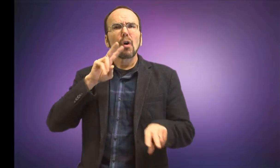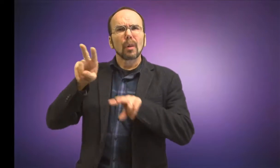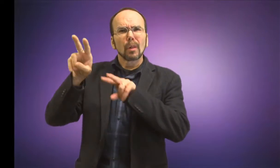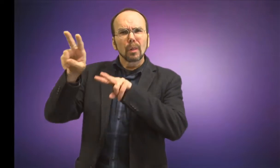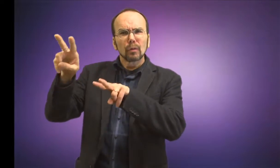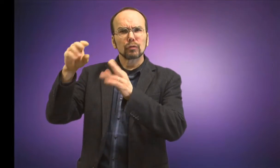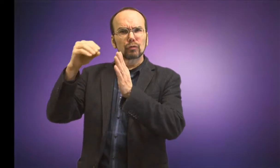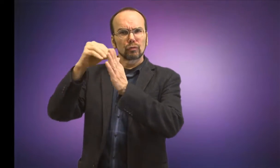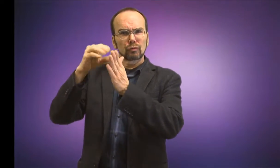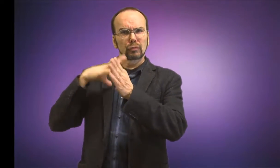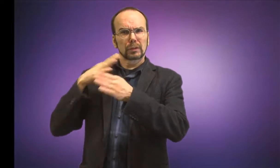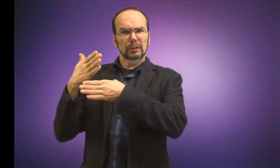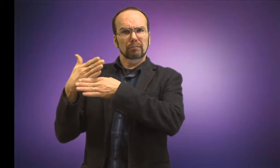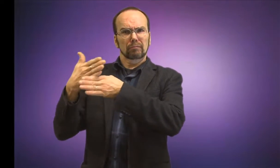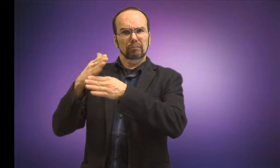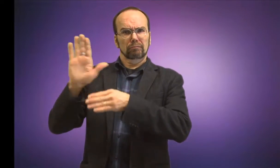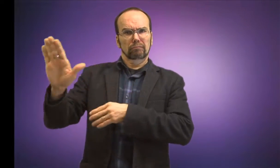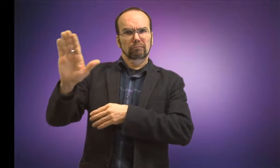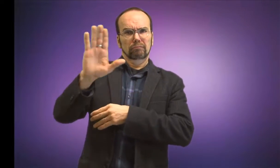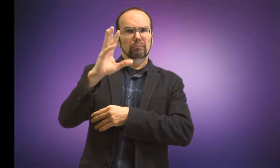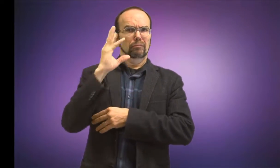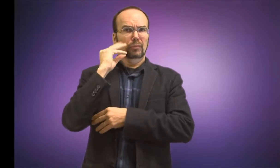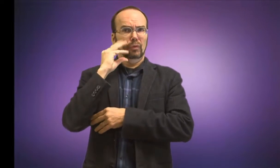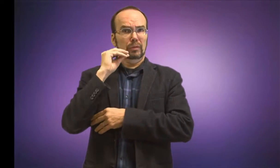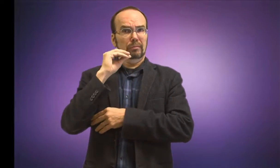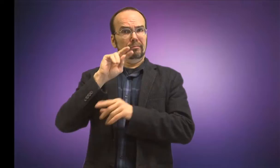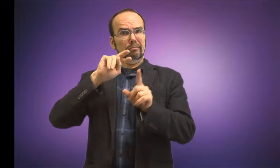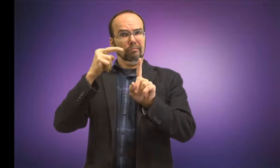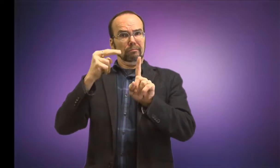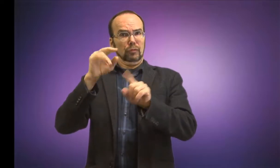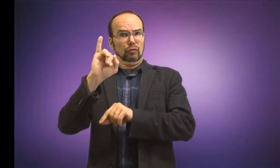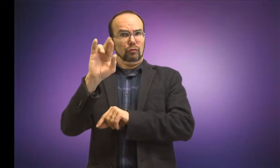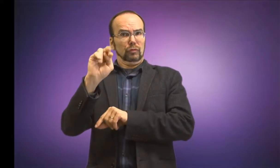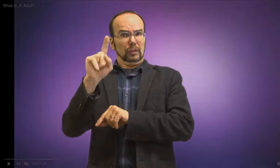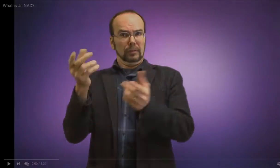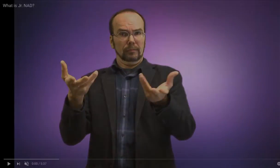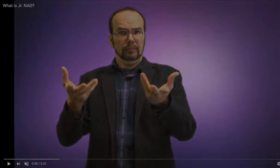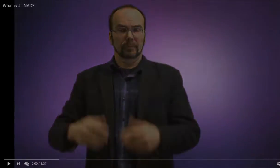Take a look at a video about some students' experiences regarding JR NAD.